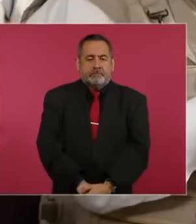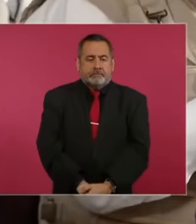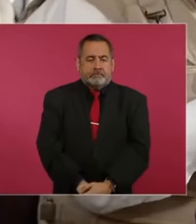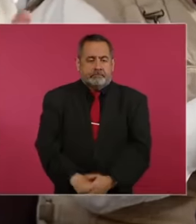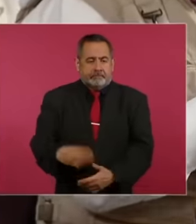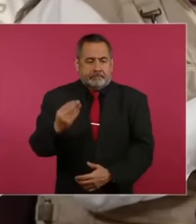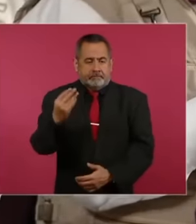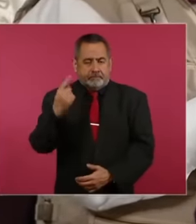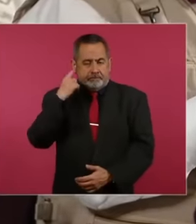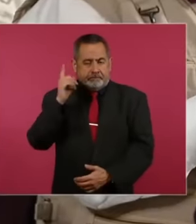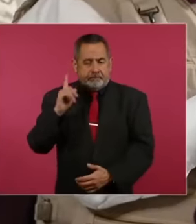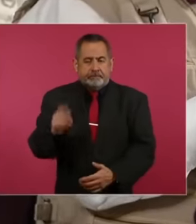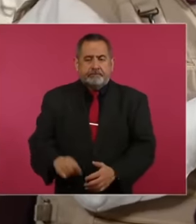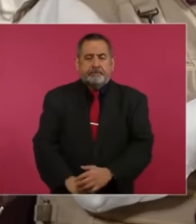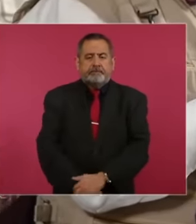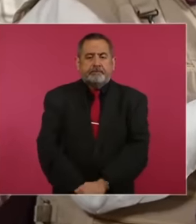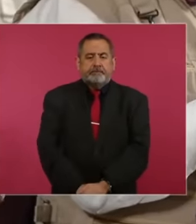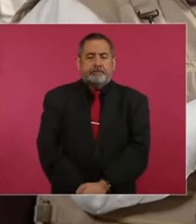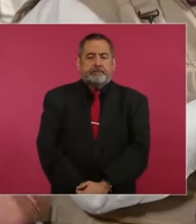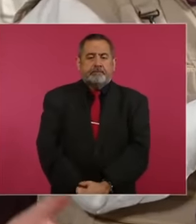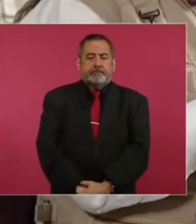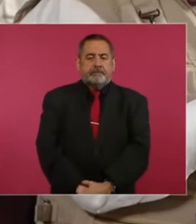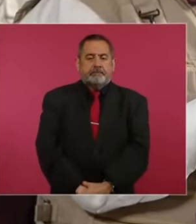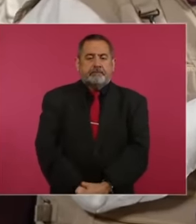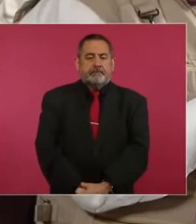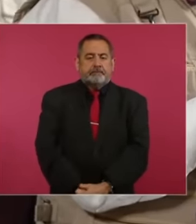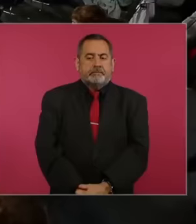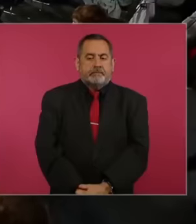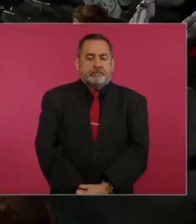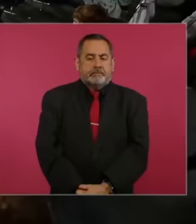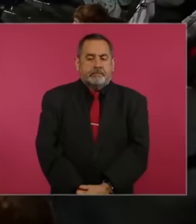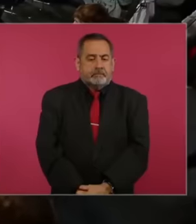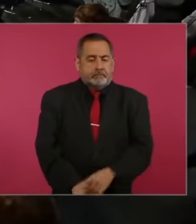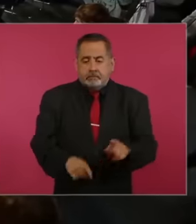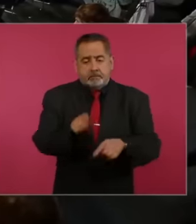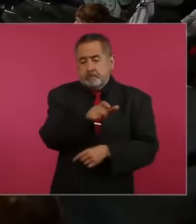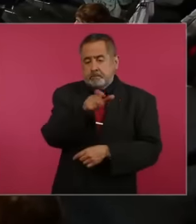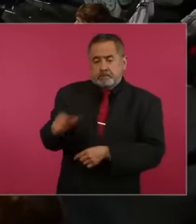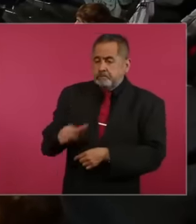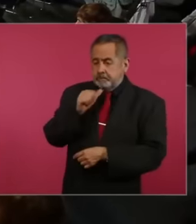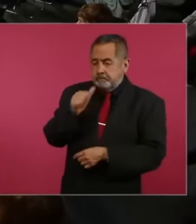because the tax credits are of course guaranteed. They have not paid anything, so how